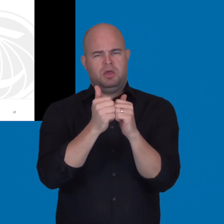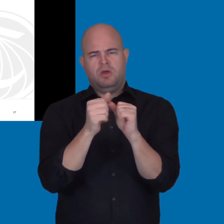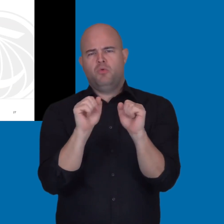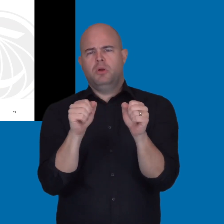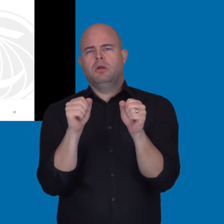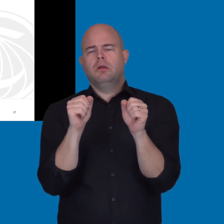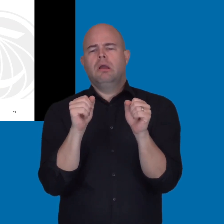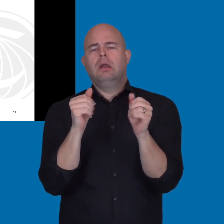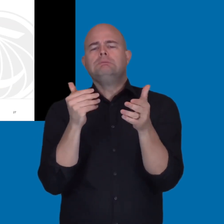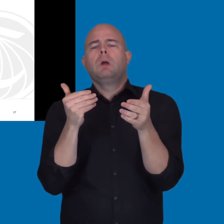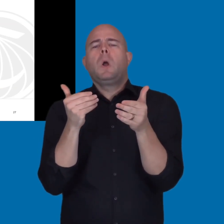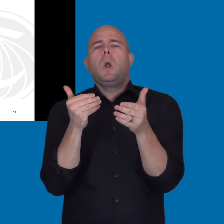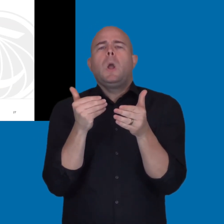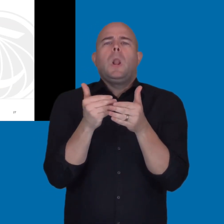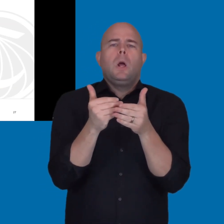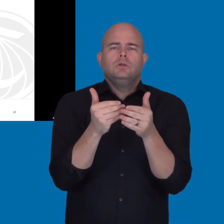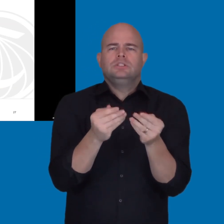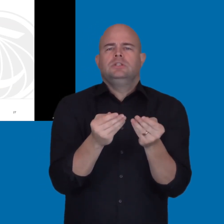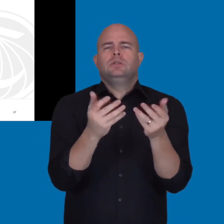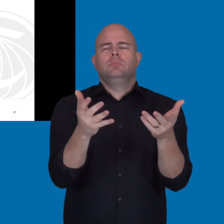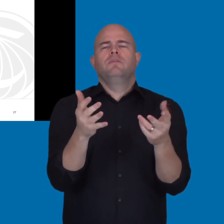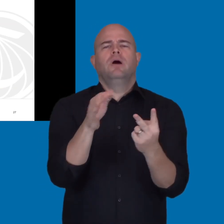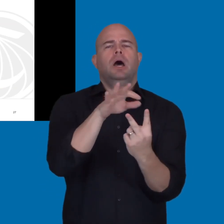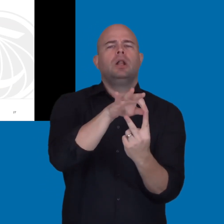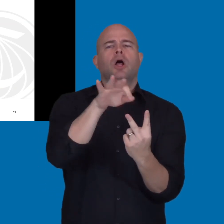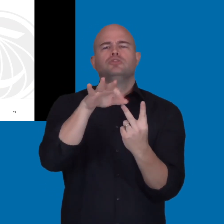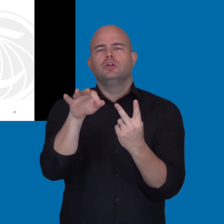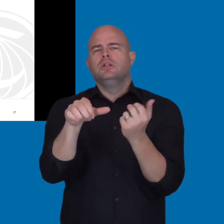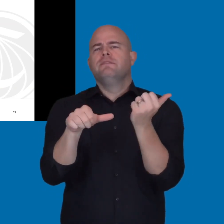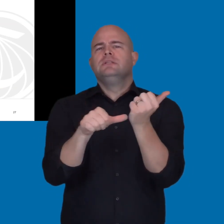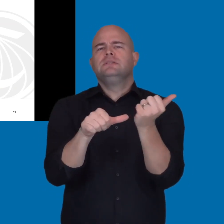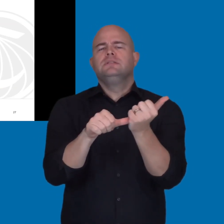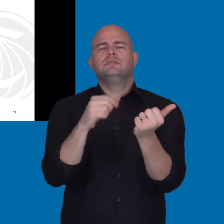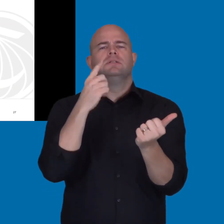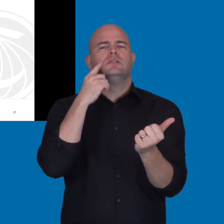But you know, what are your thoughts on that, on how we could at least come close